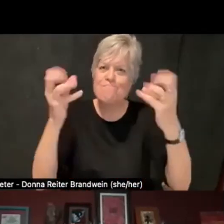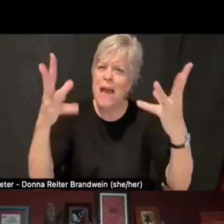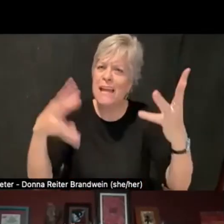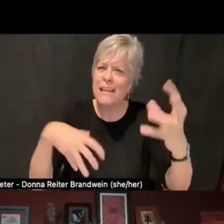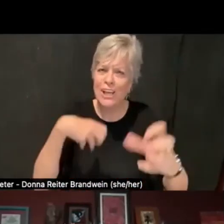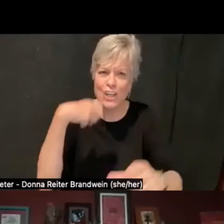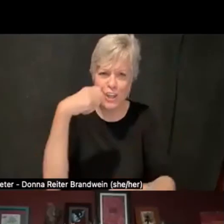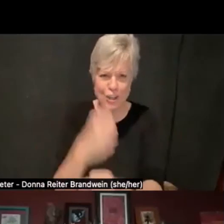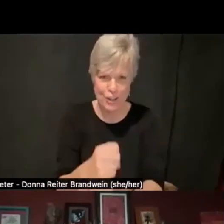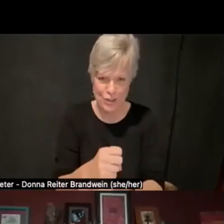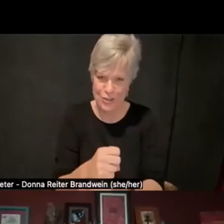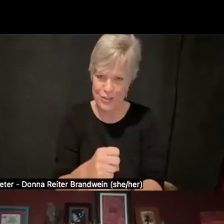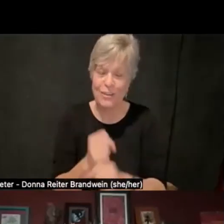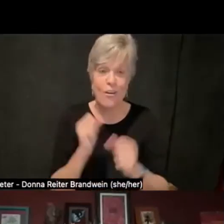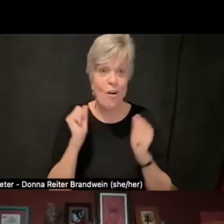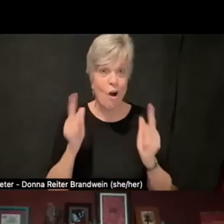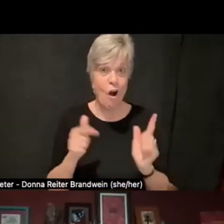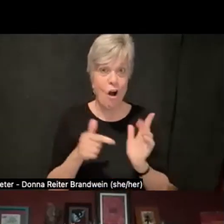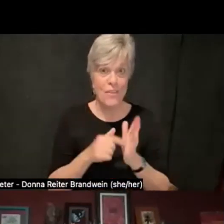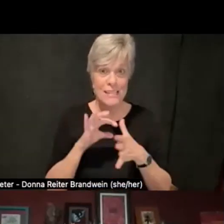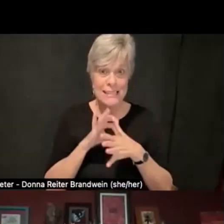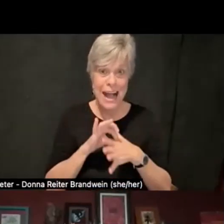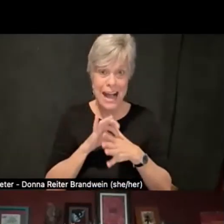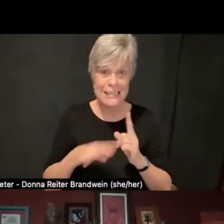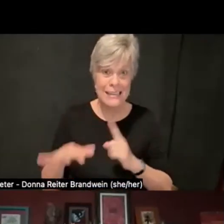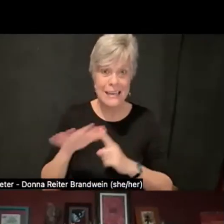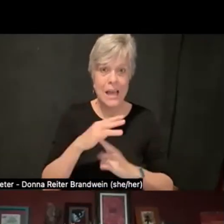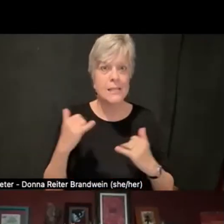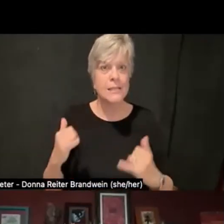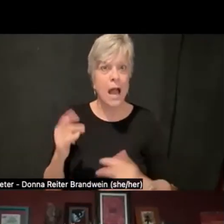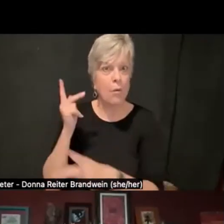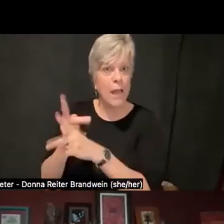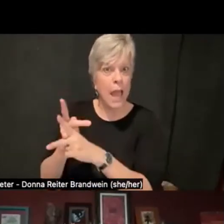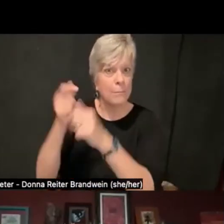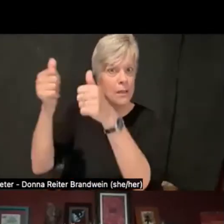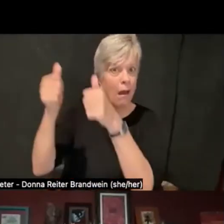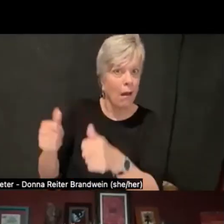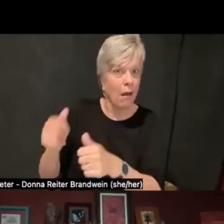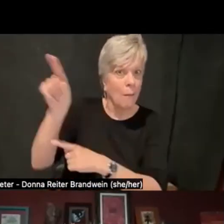and that all of this content is now archived, and I'm grateful to you,